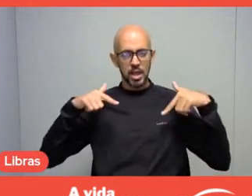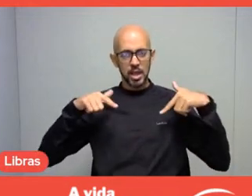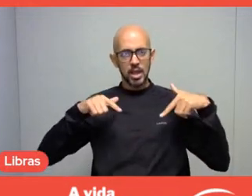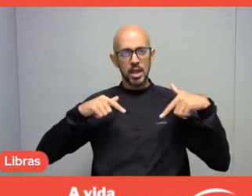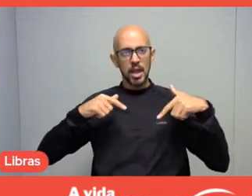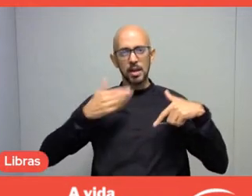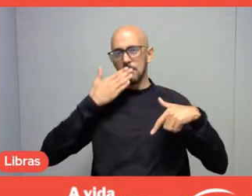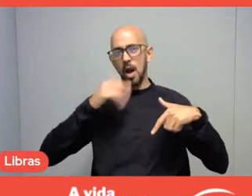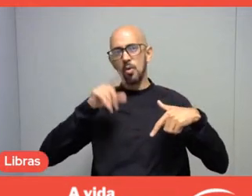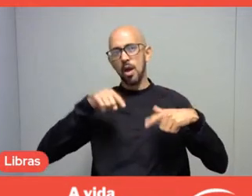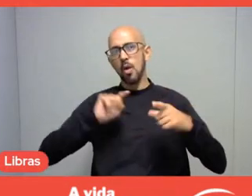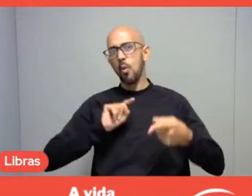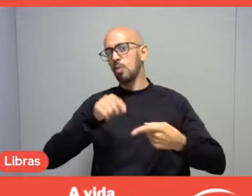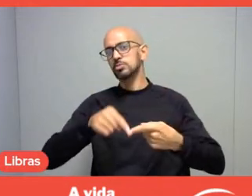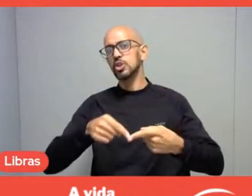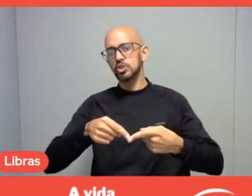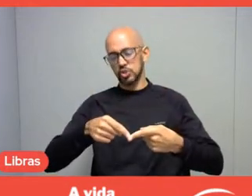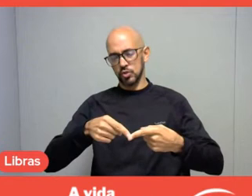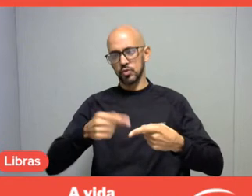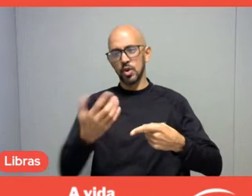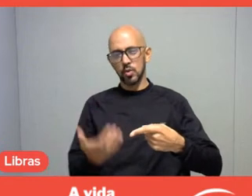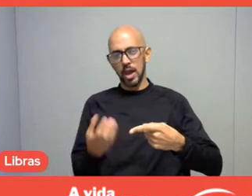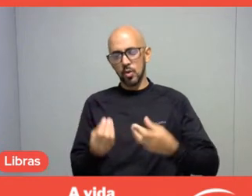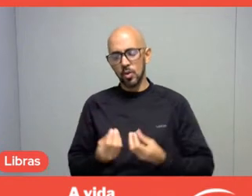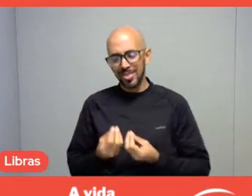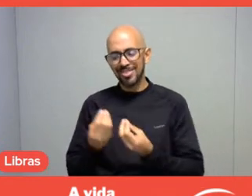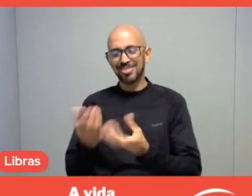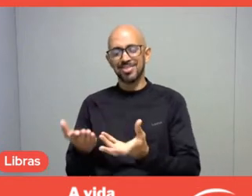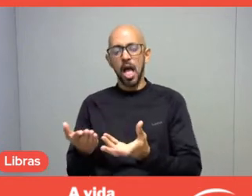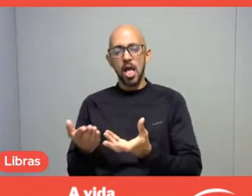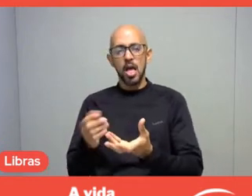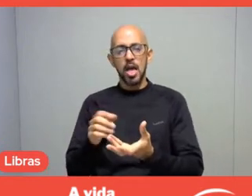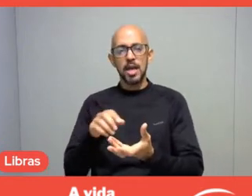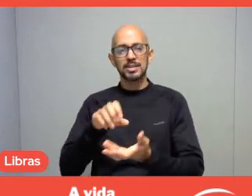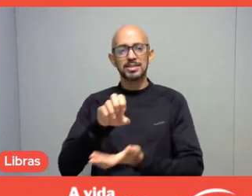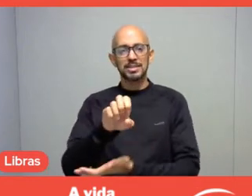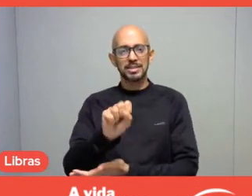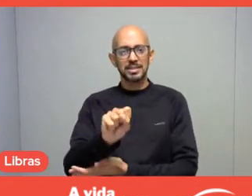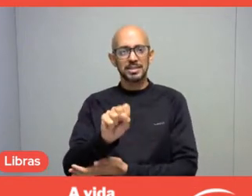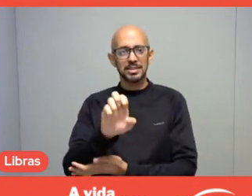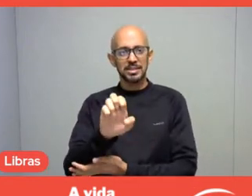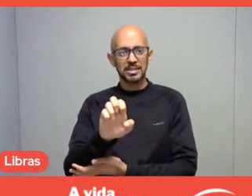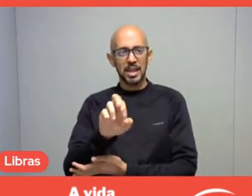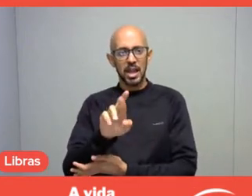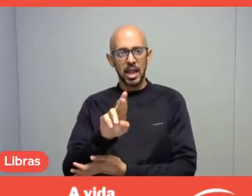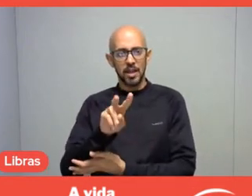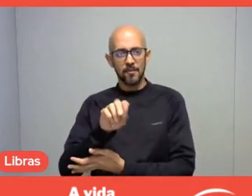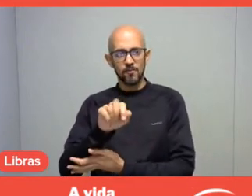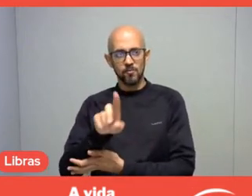in the sense of servitude. I think professionals should have this as a standard.